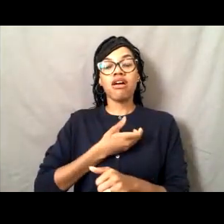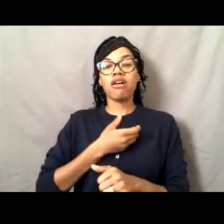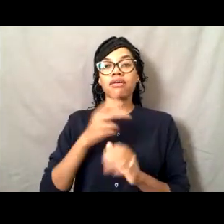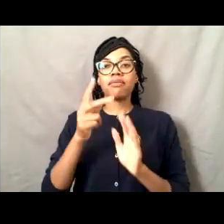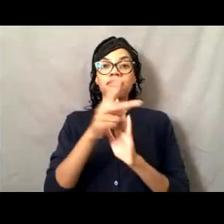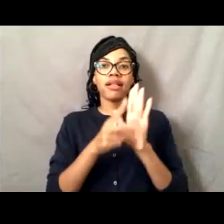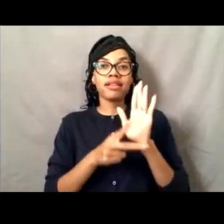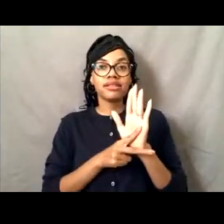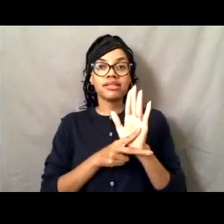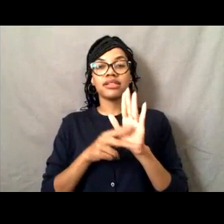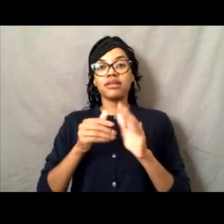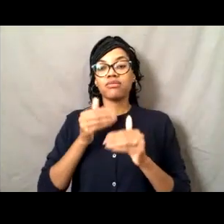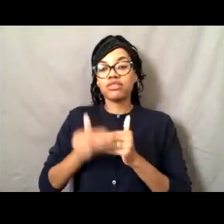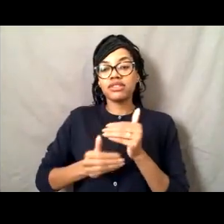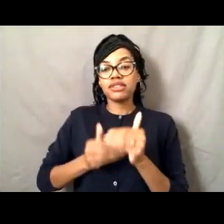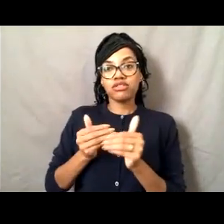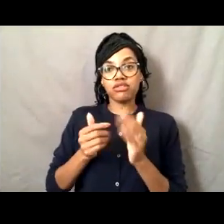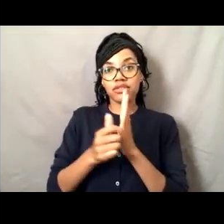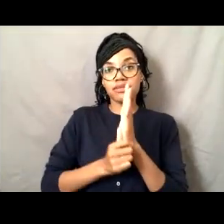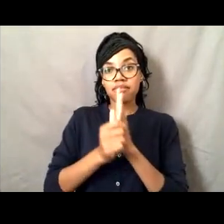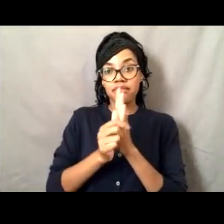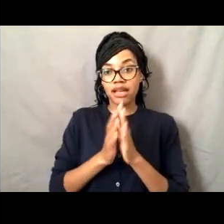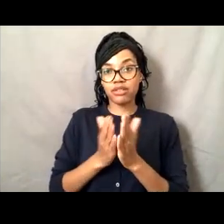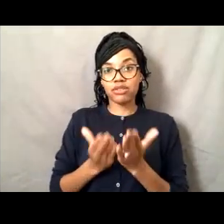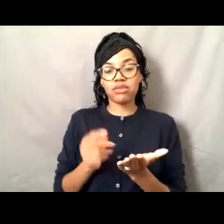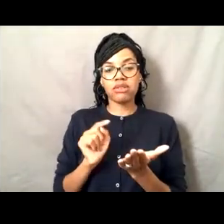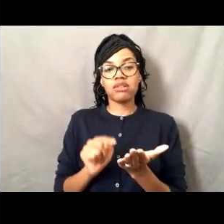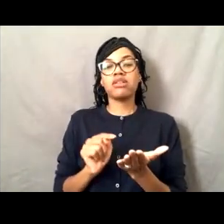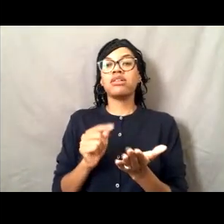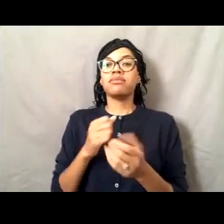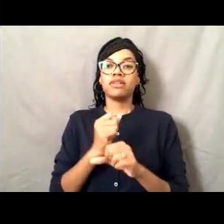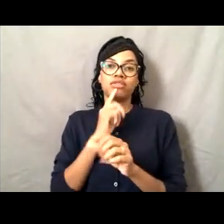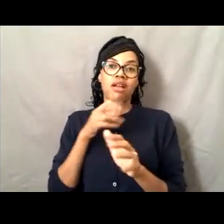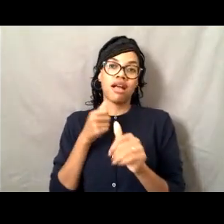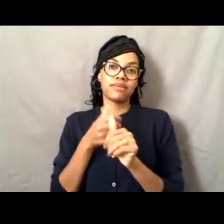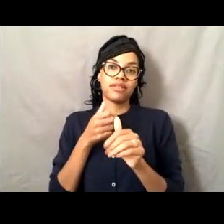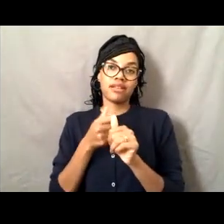That just is broad policy for how we operate our boats